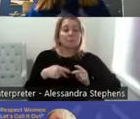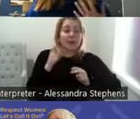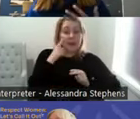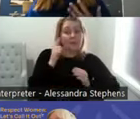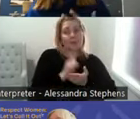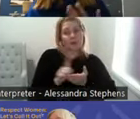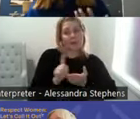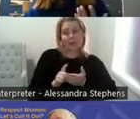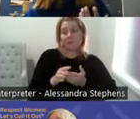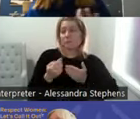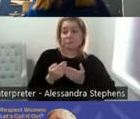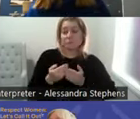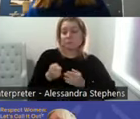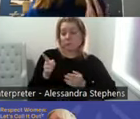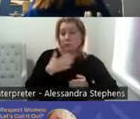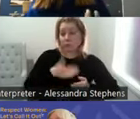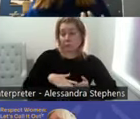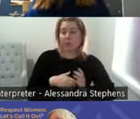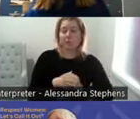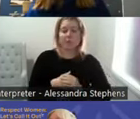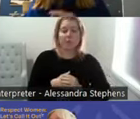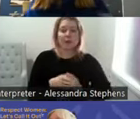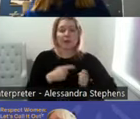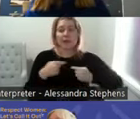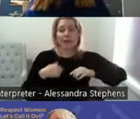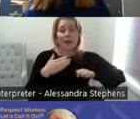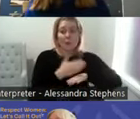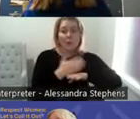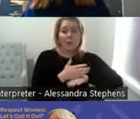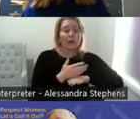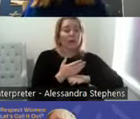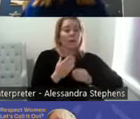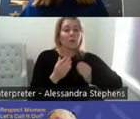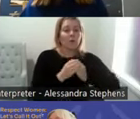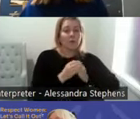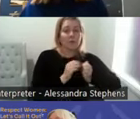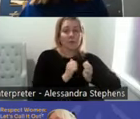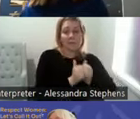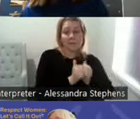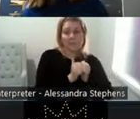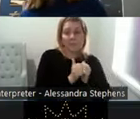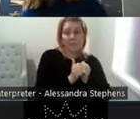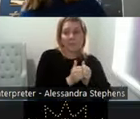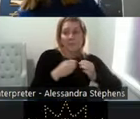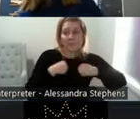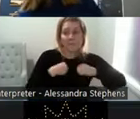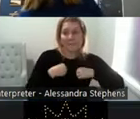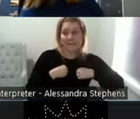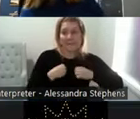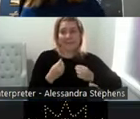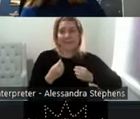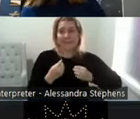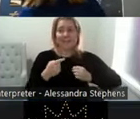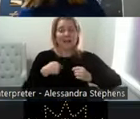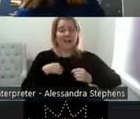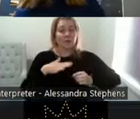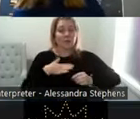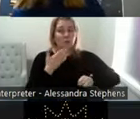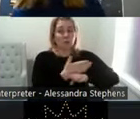a lot of our work is again working alongside it's a terrible business model of mine because it's actually not working individually with clients but it's actually working alongside